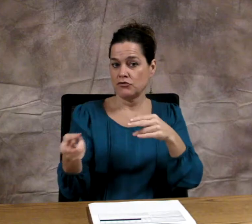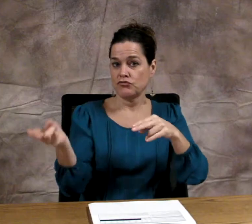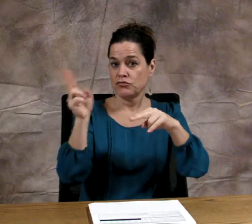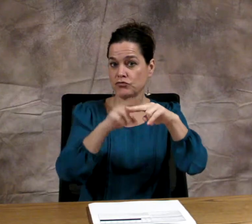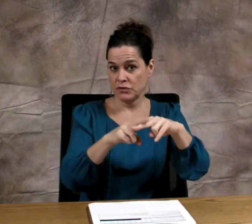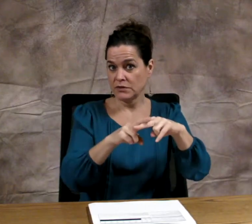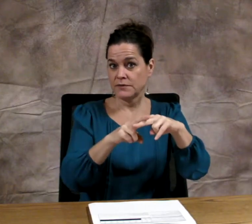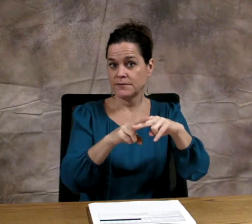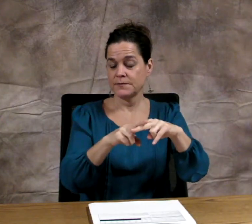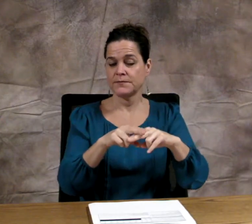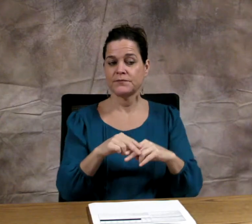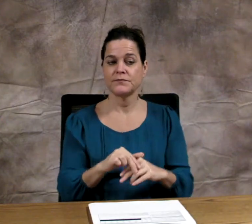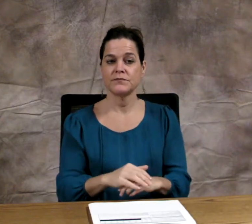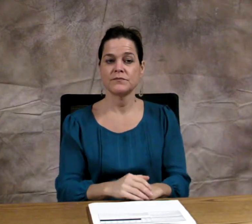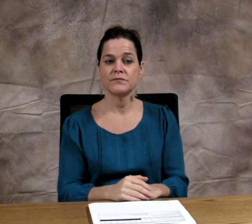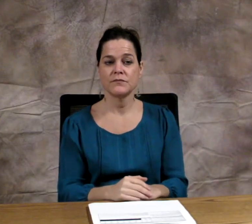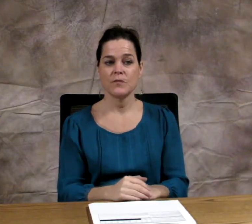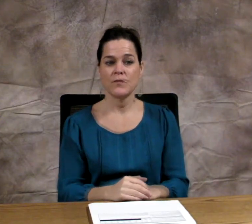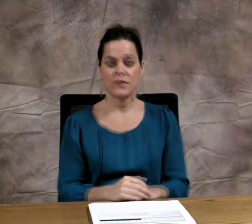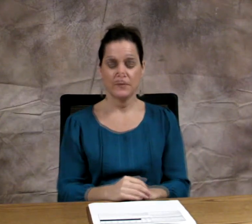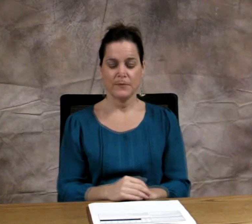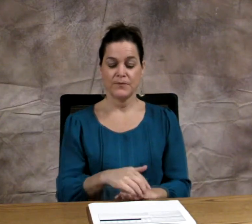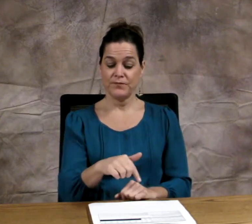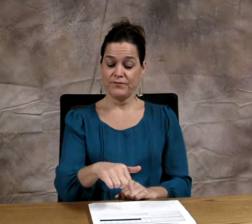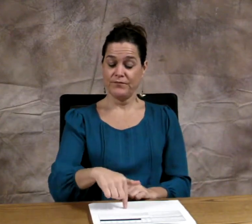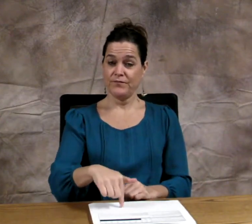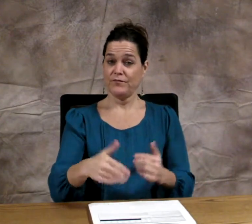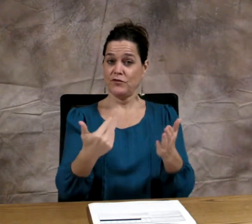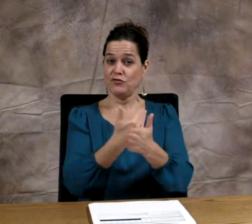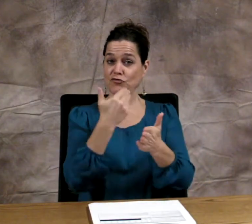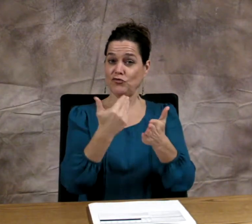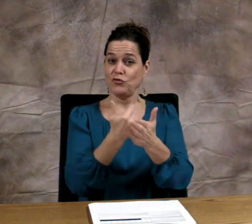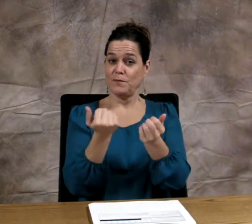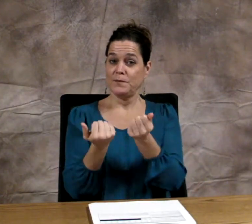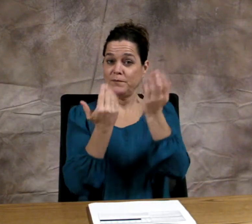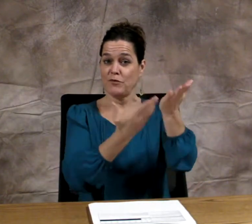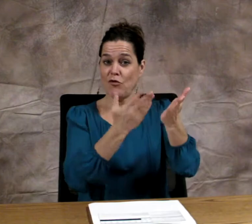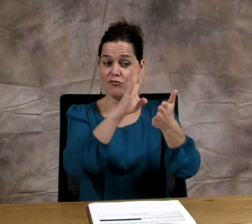It recognizes those individuals with a ten dollar rate increase.